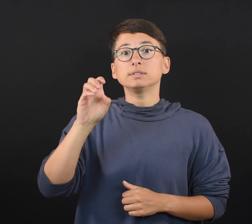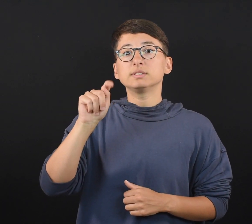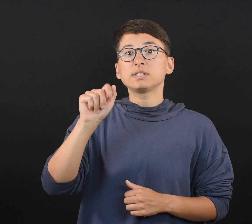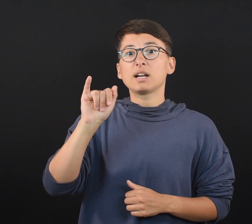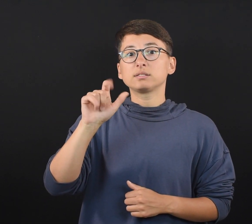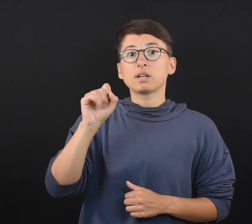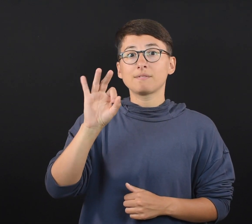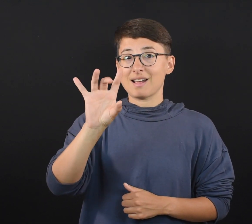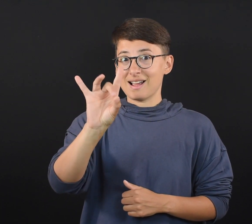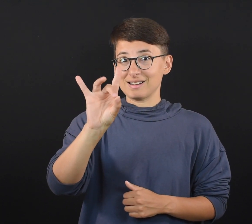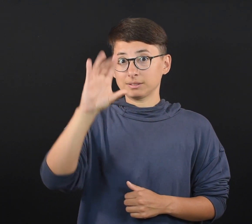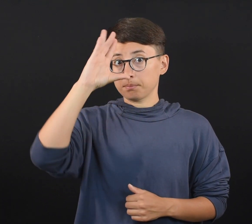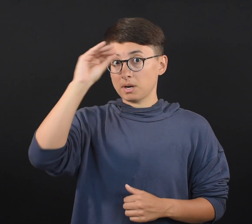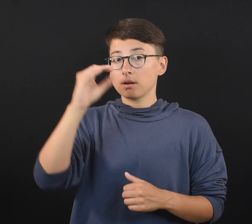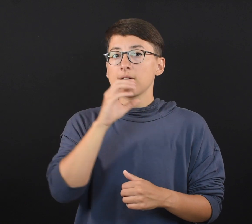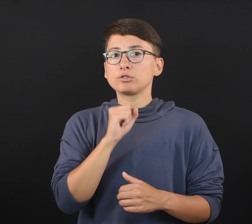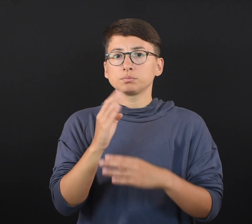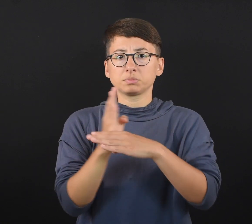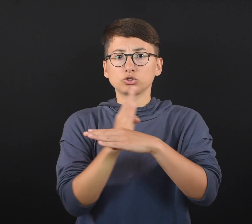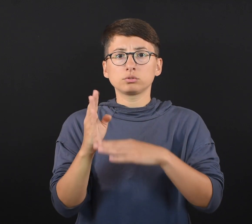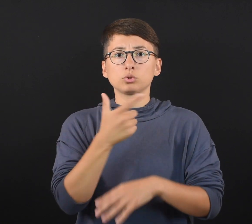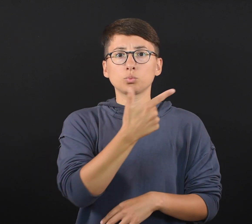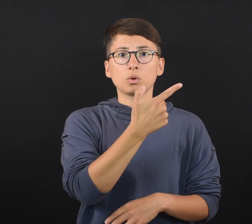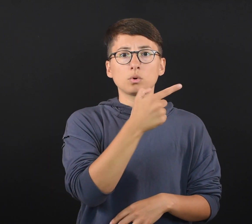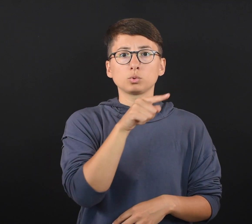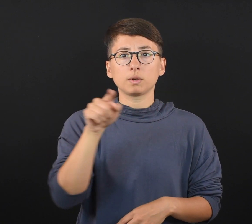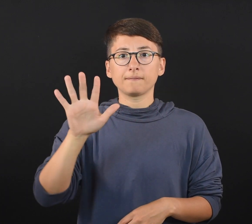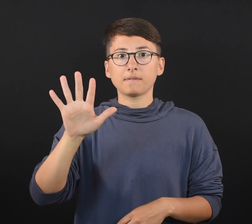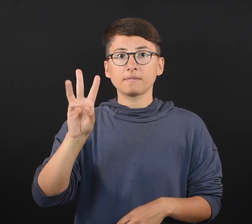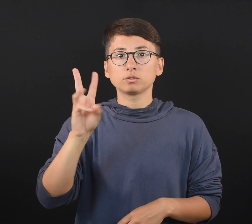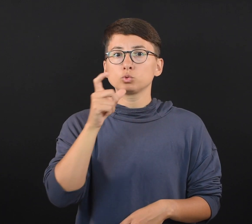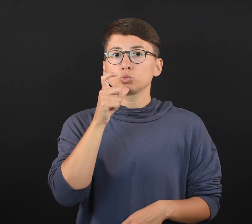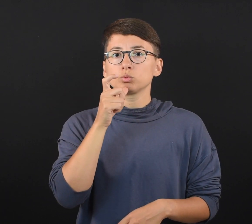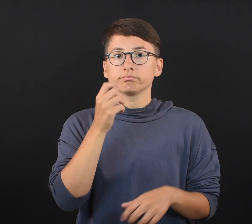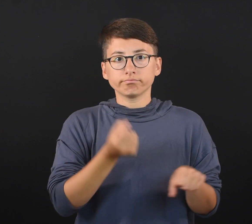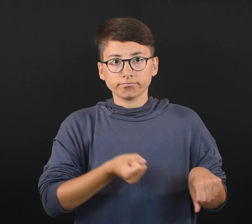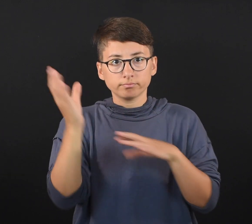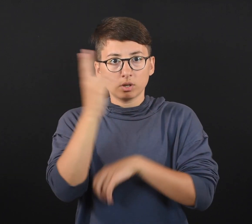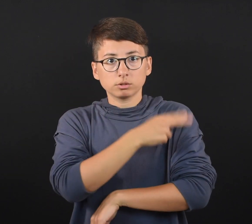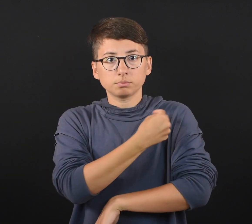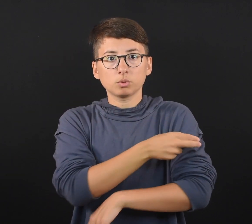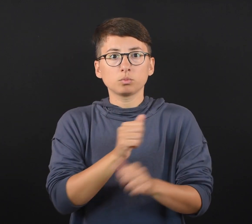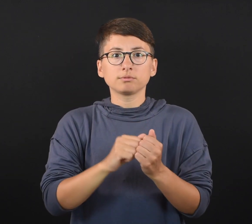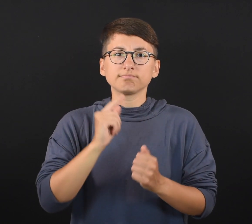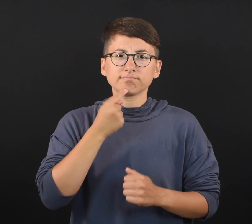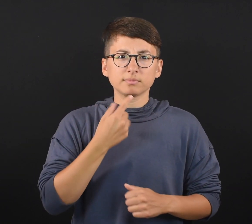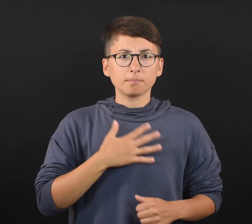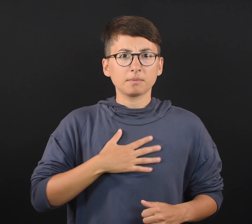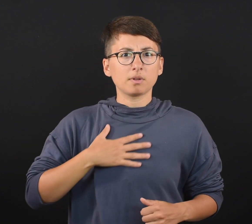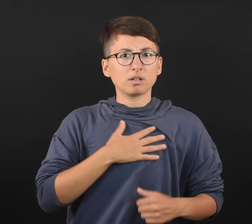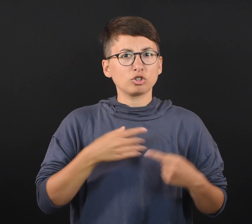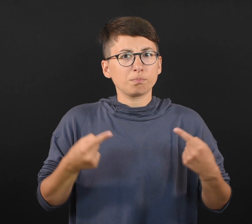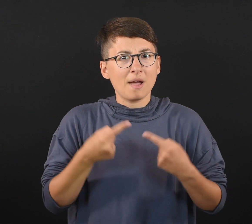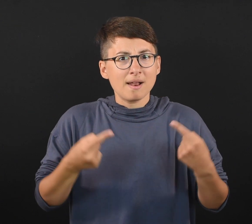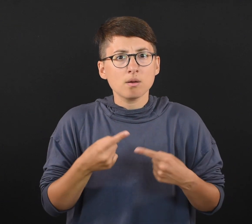and 56 who were hospitalized with chest pain and diagnosed with myocarditis by